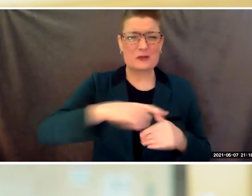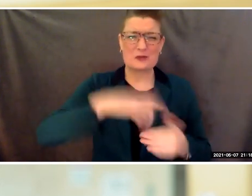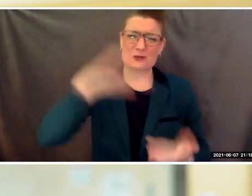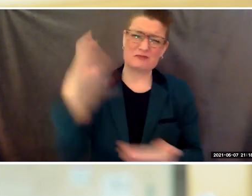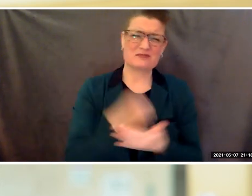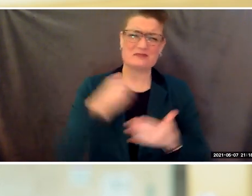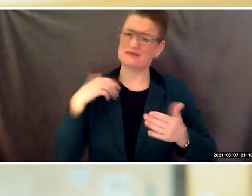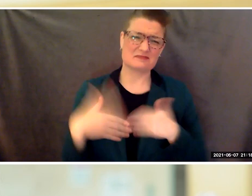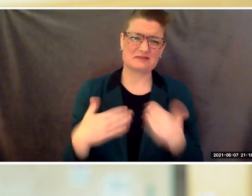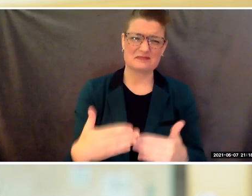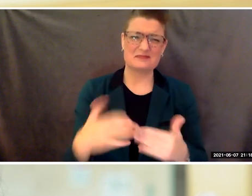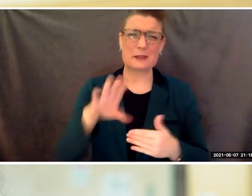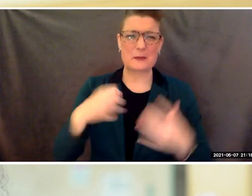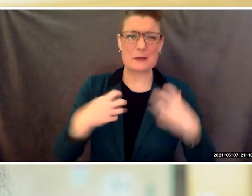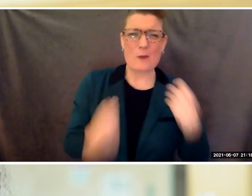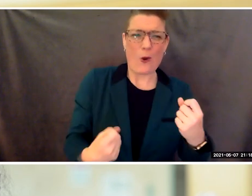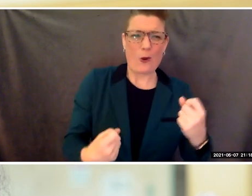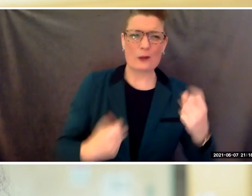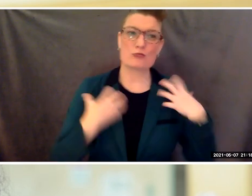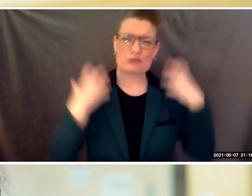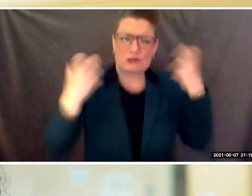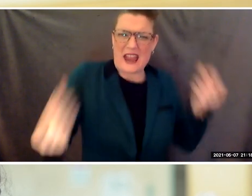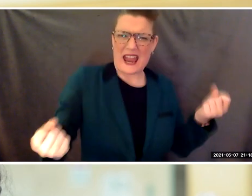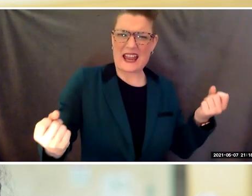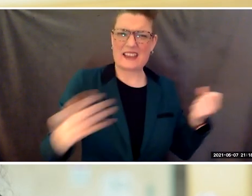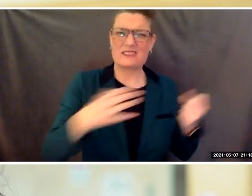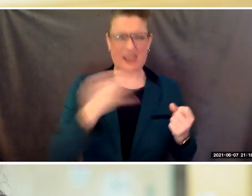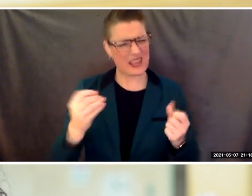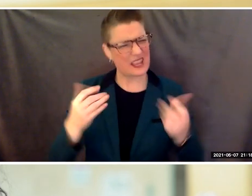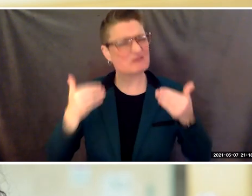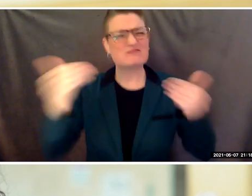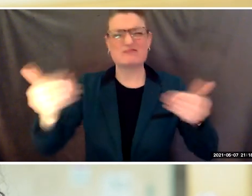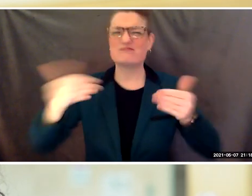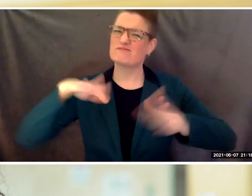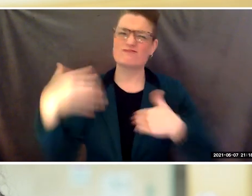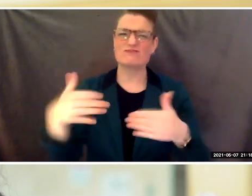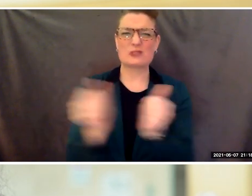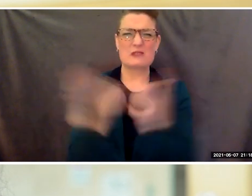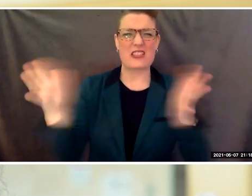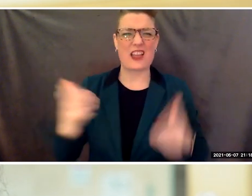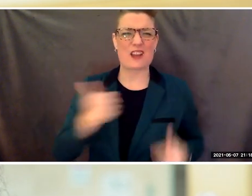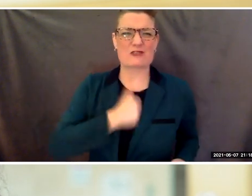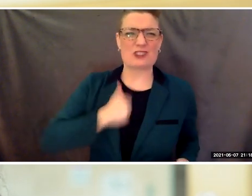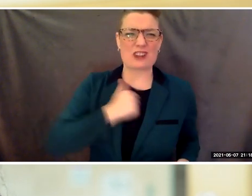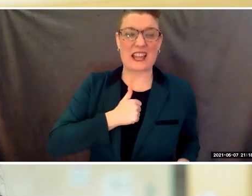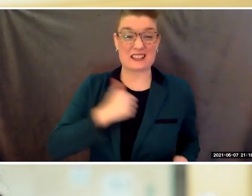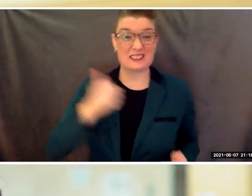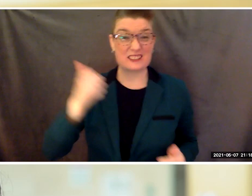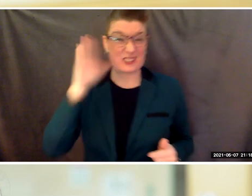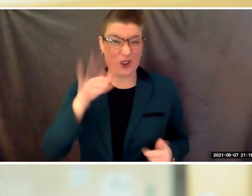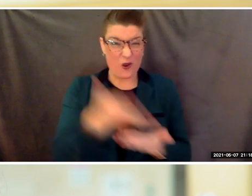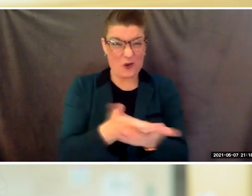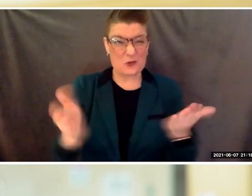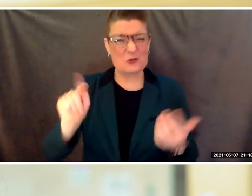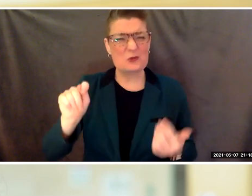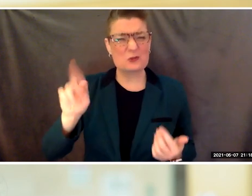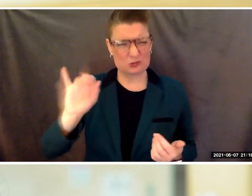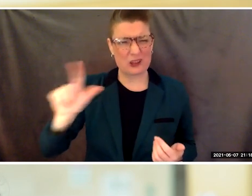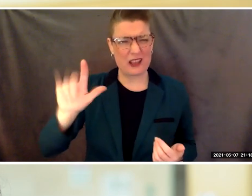about the journey you want to travel and know that you are a trailblazer, for the road you travel is yours to discover.